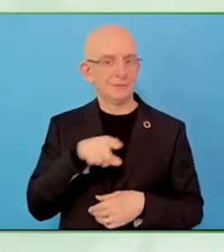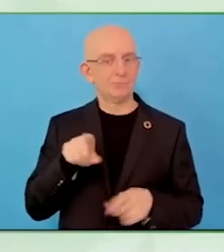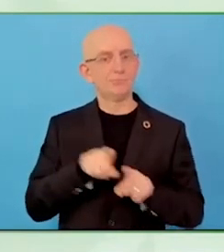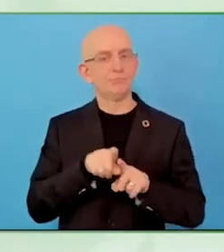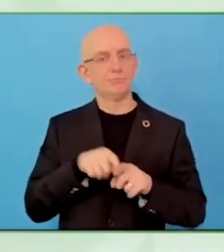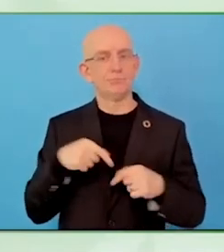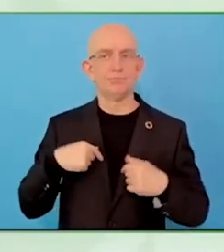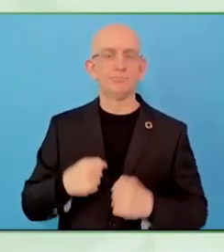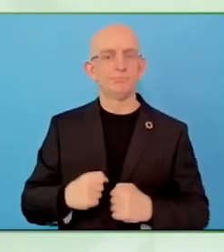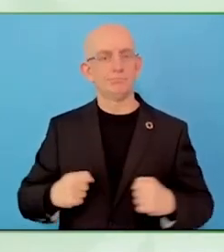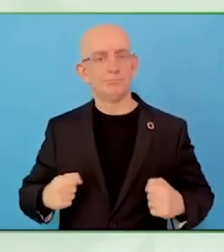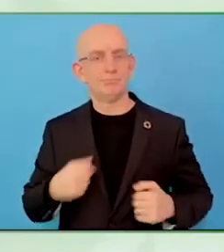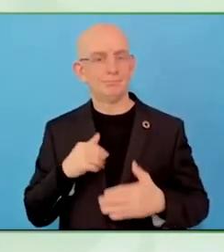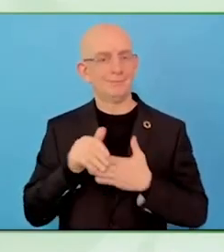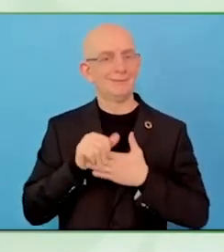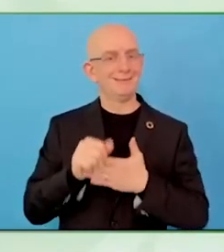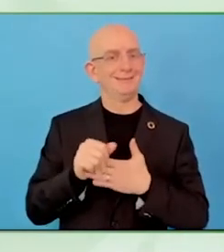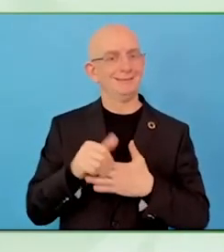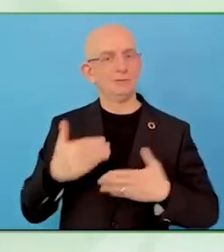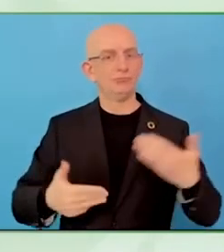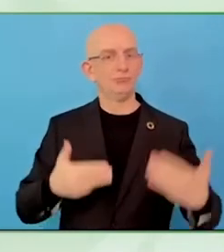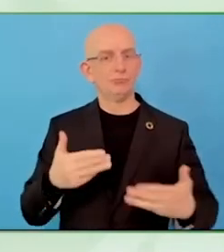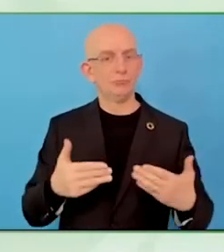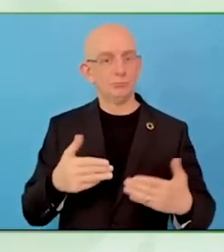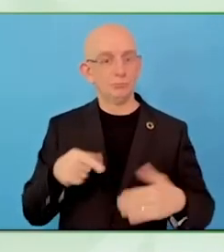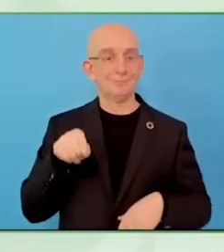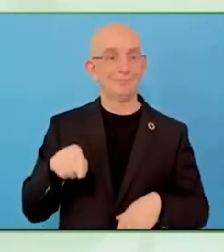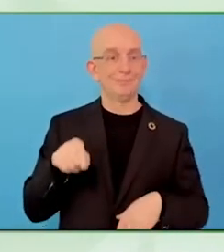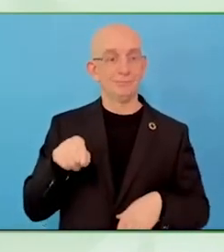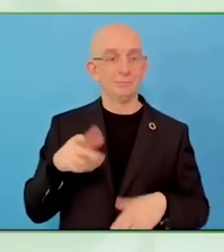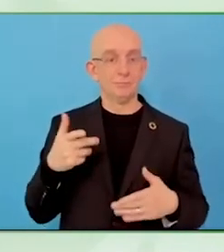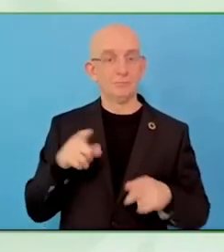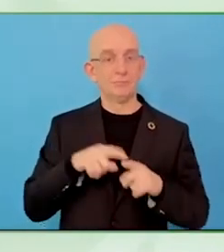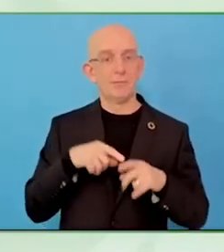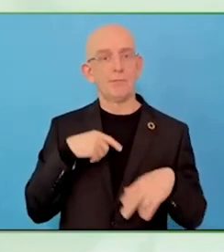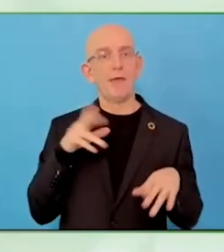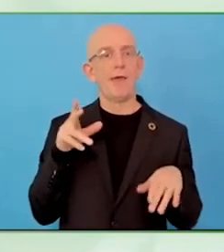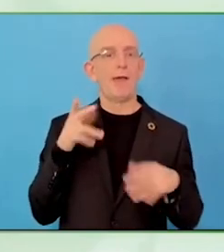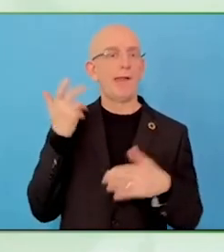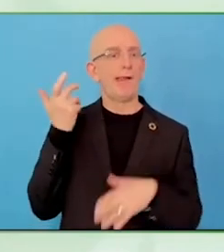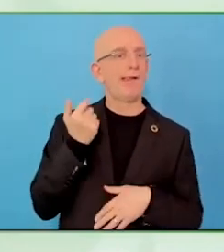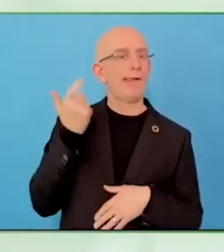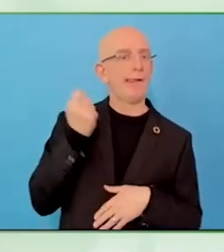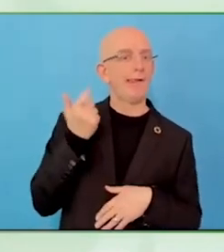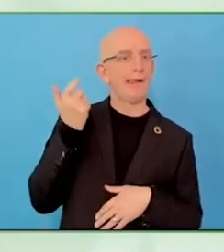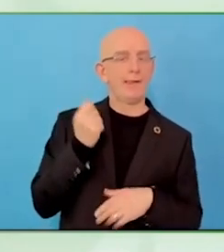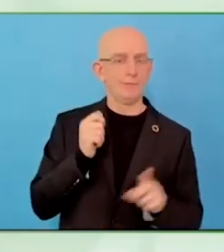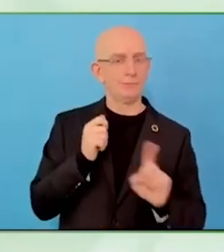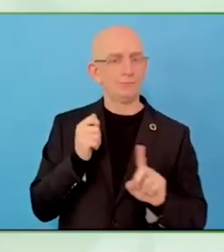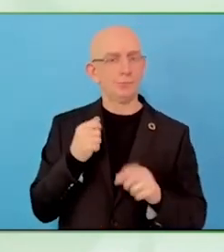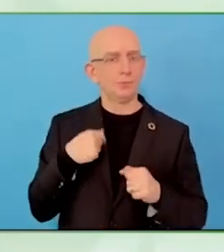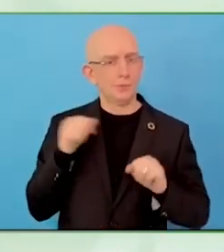important things, trust and also the fact that you have your mixture